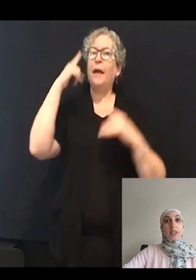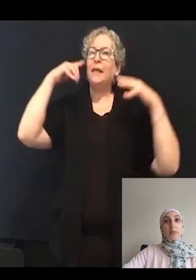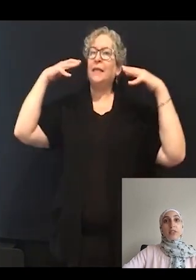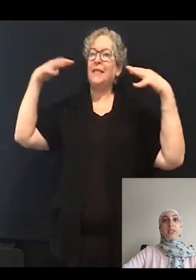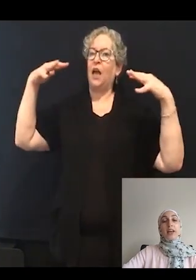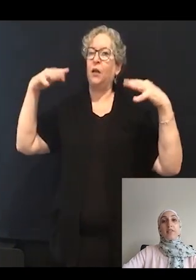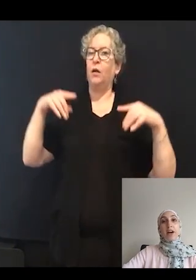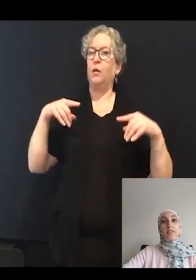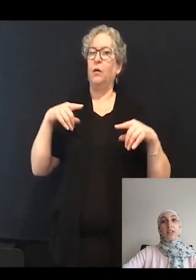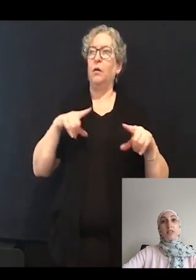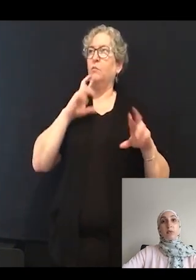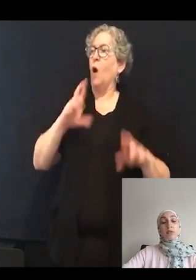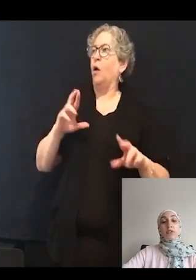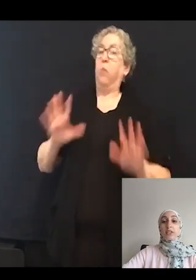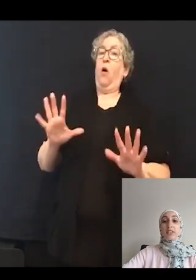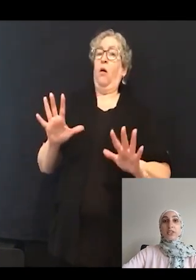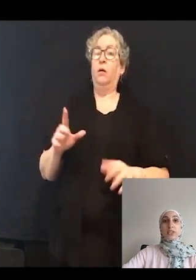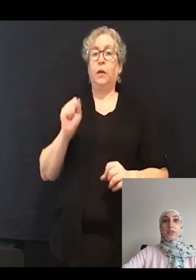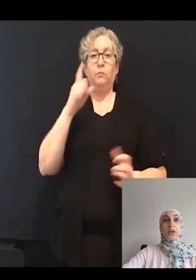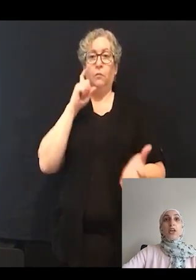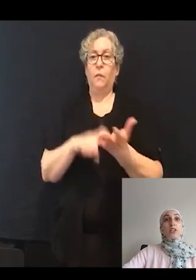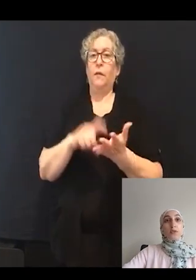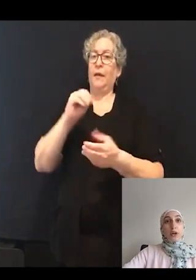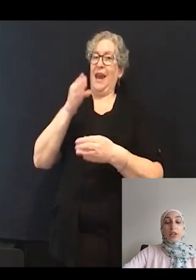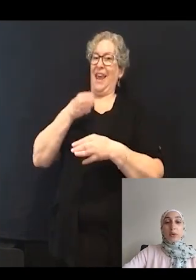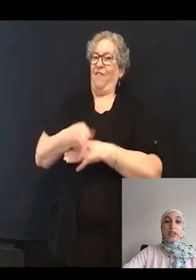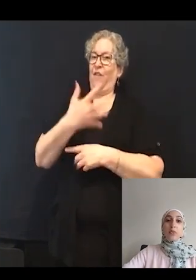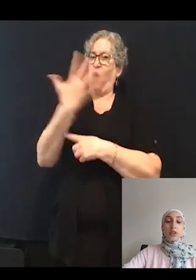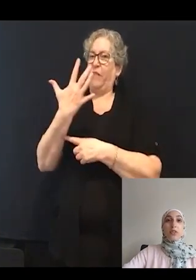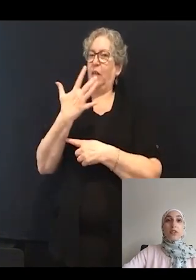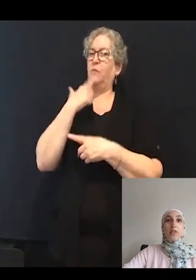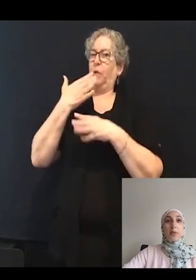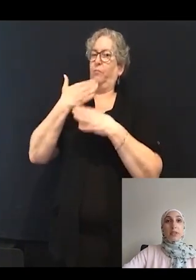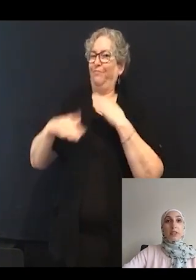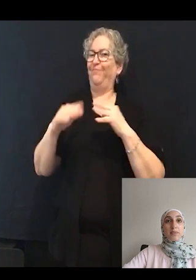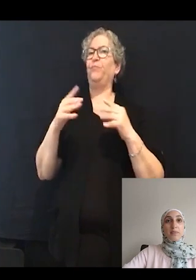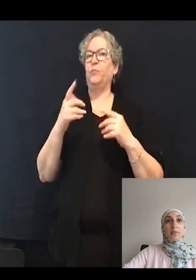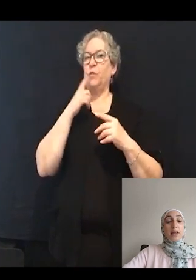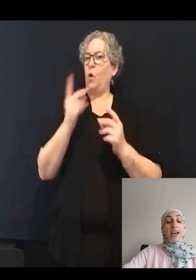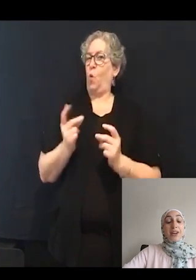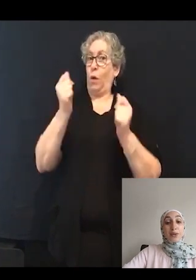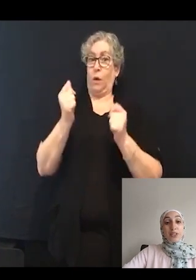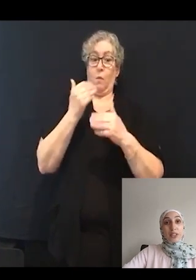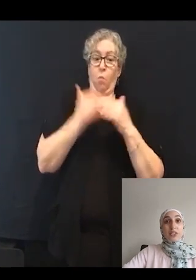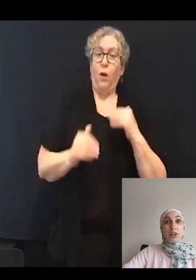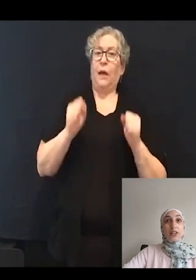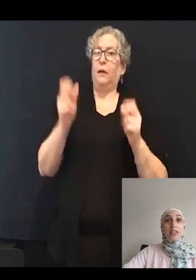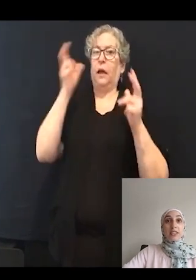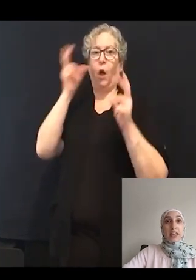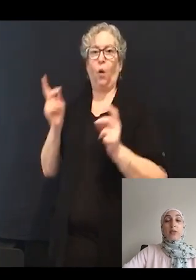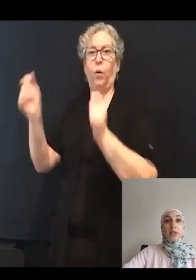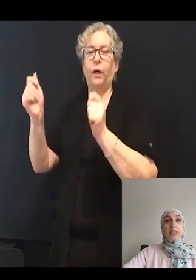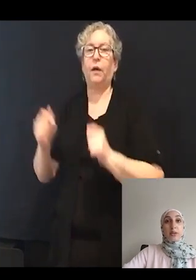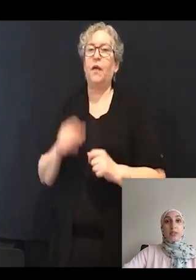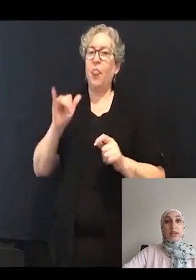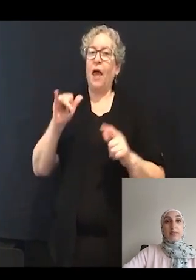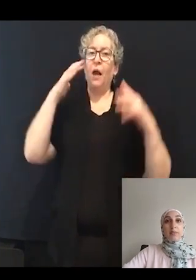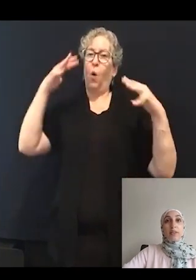is present at five days post fertilization, so fairly quickly within their development. An acoustic startle is exactly what it sounds like.